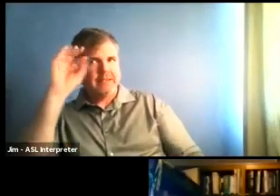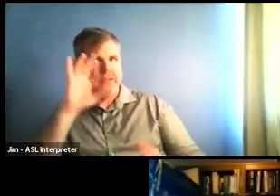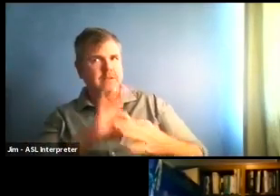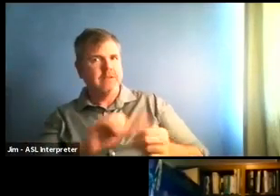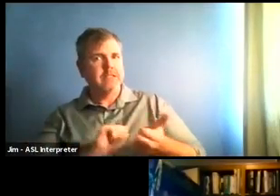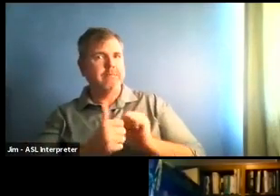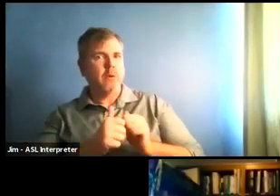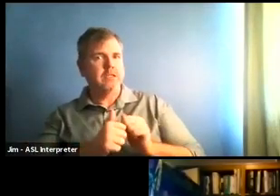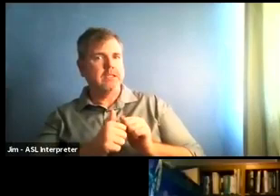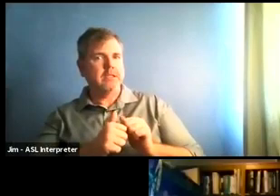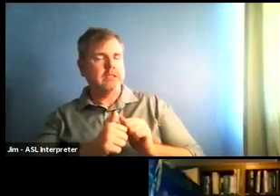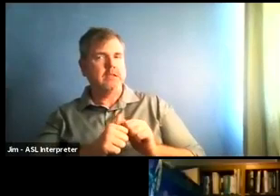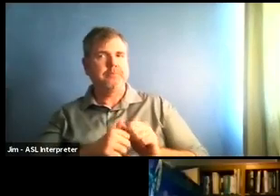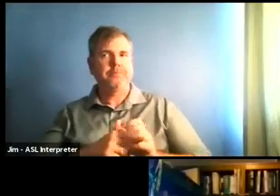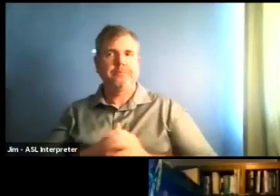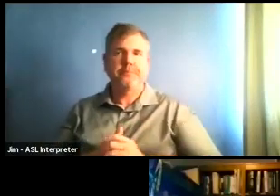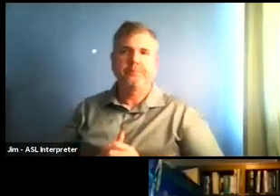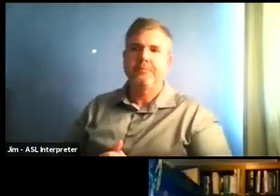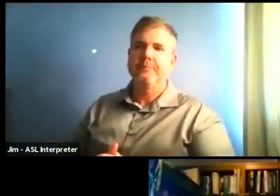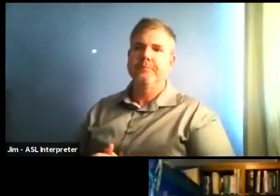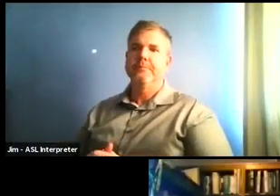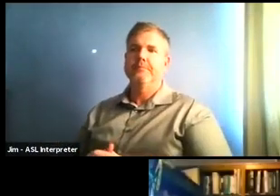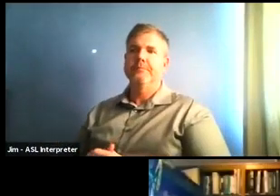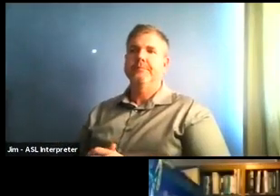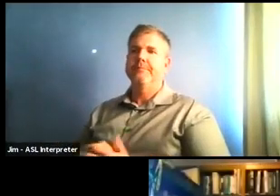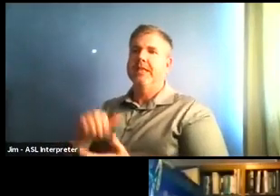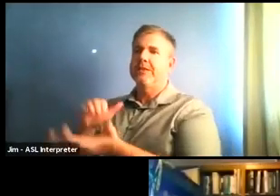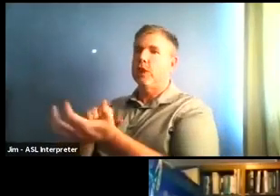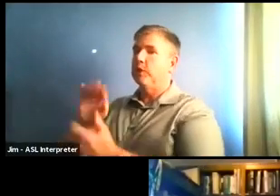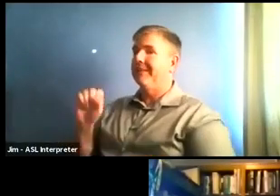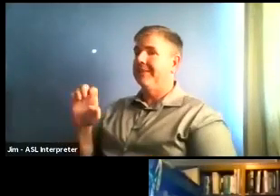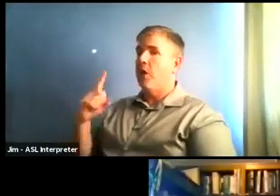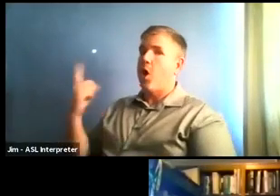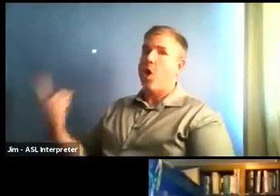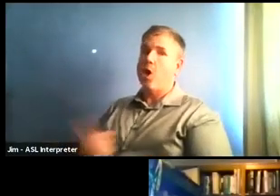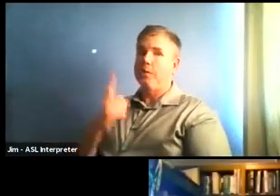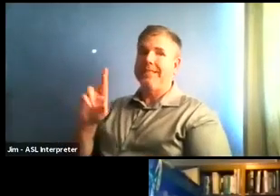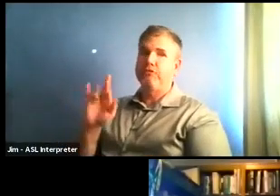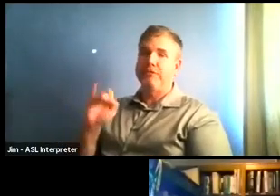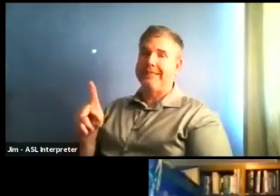when you have kids that are together and they're going to try their best, I'm